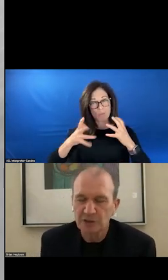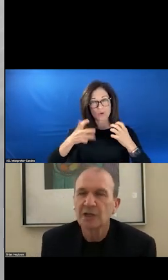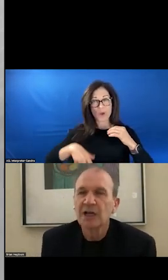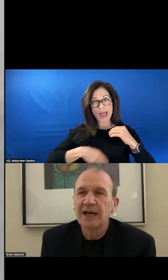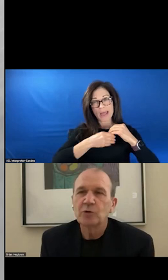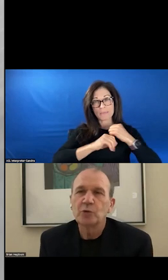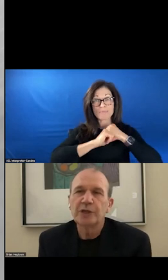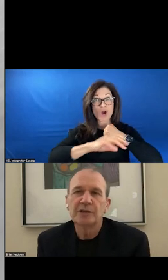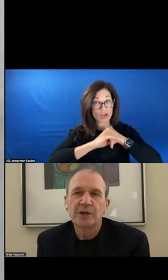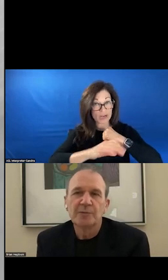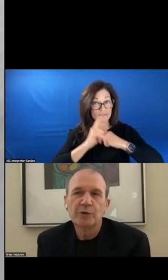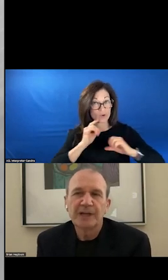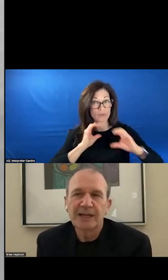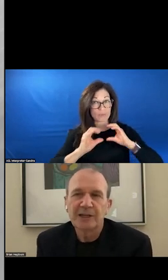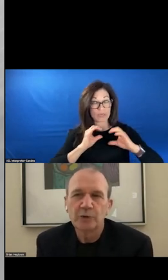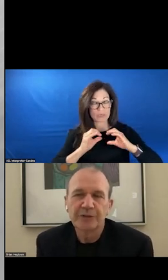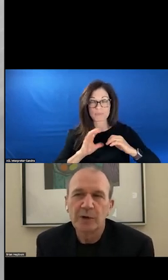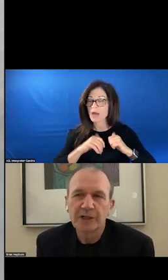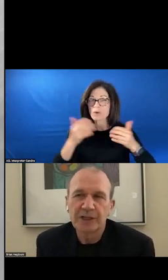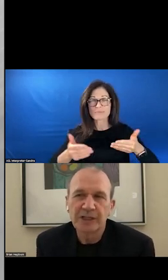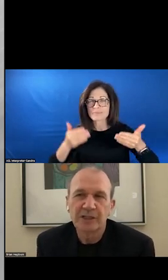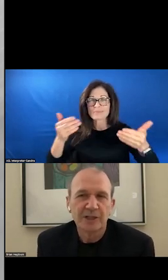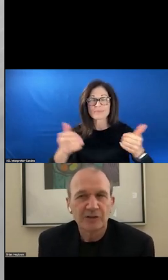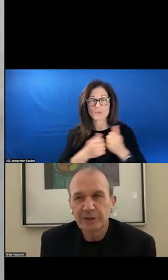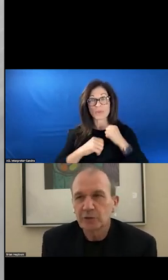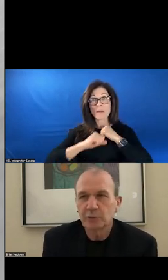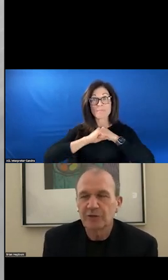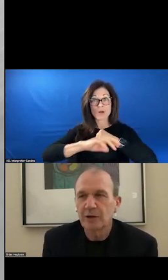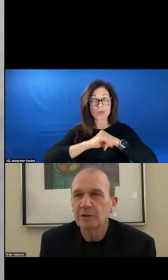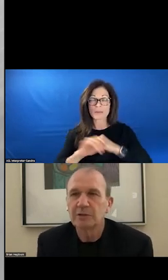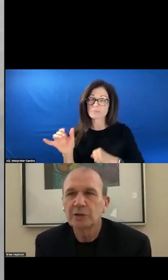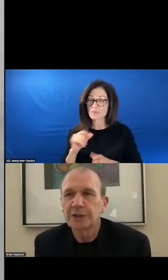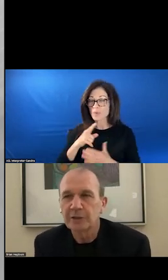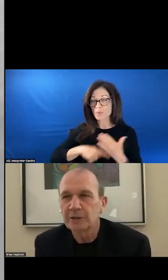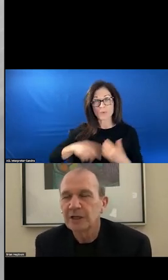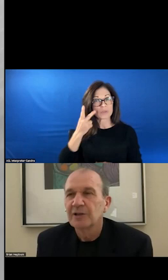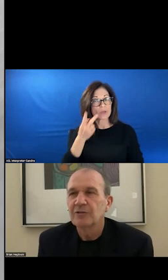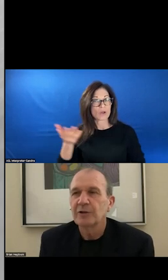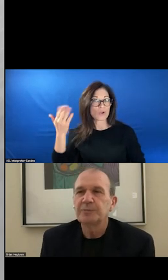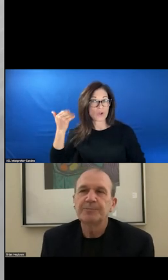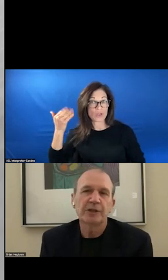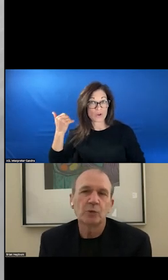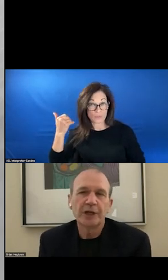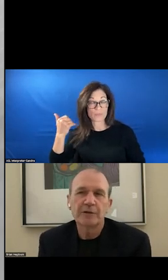HOW DO WE MOVE AHEAD WITH THE MARKETING SO THAT PEOPLE ARE AWARE